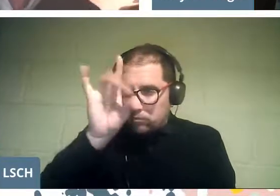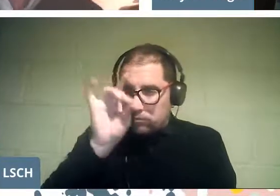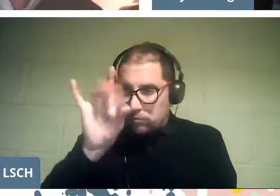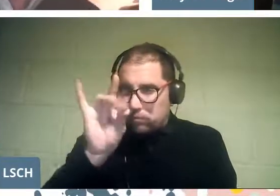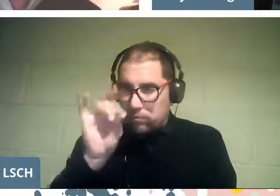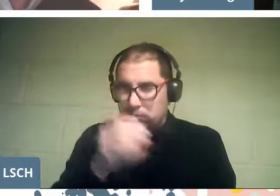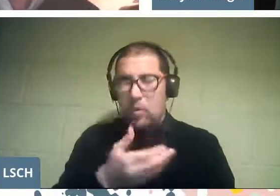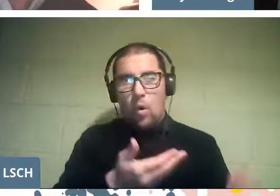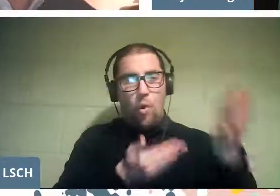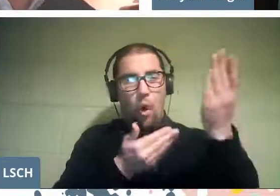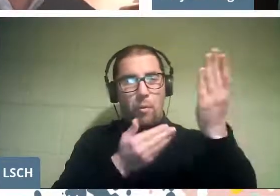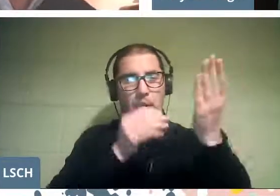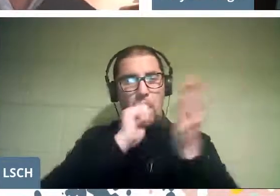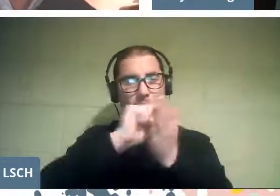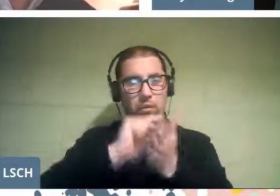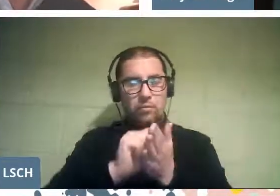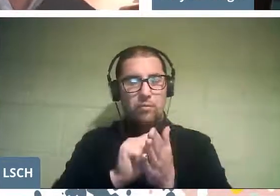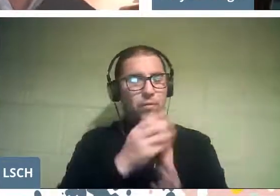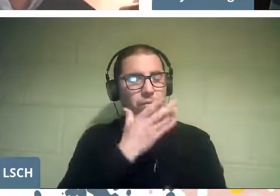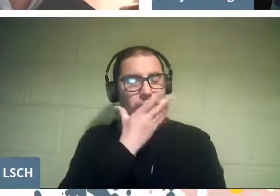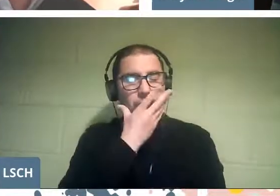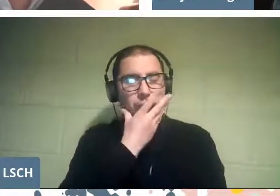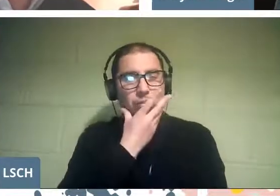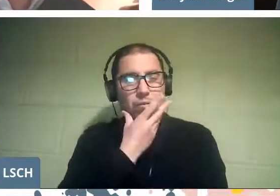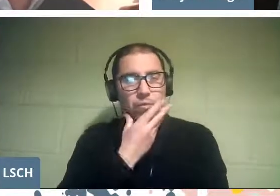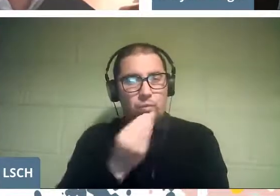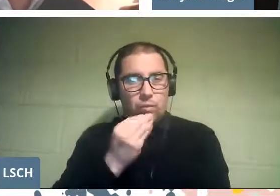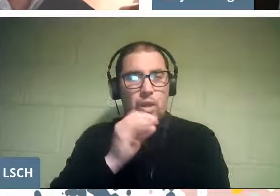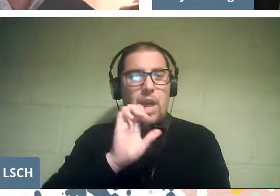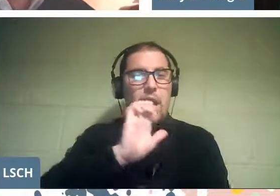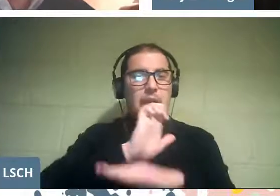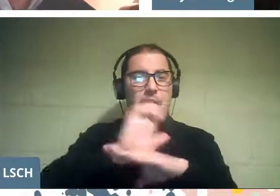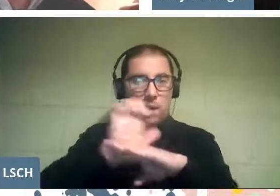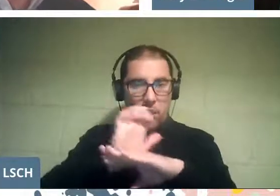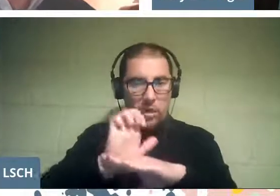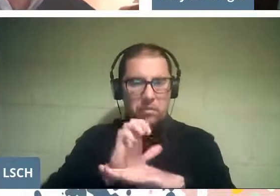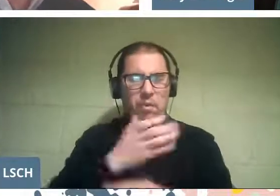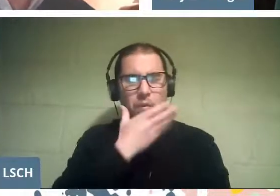written opera, beautiful, in Ecuador, beautiful,